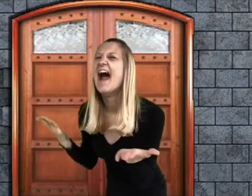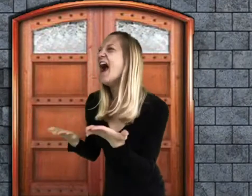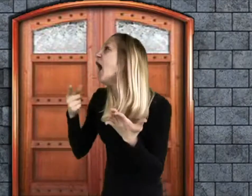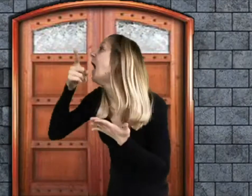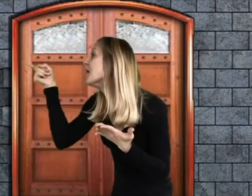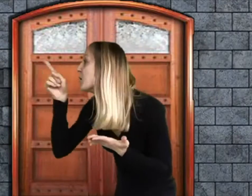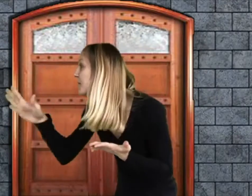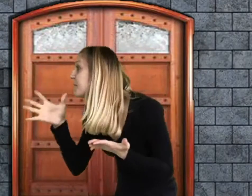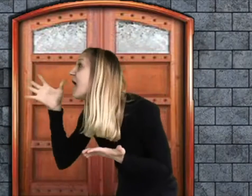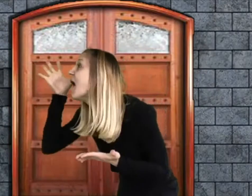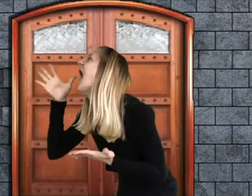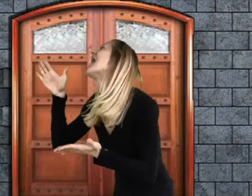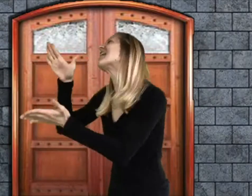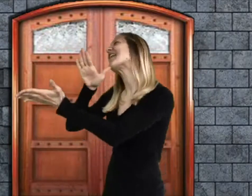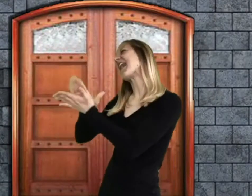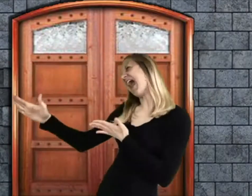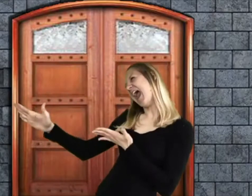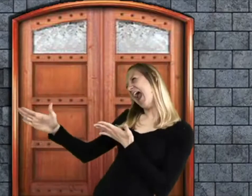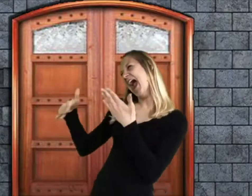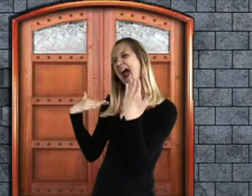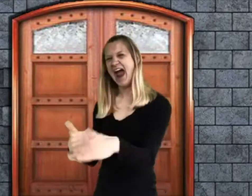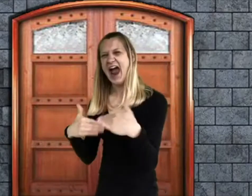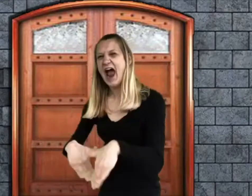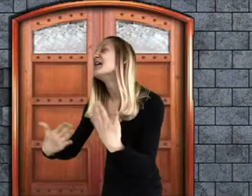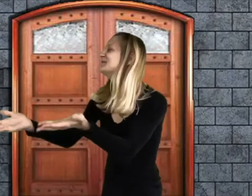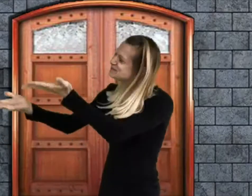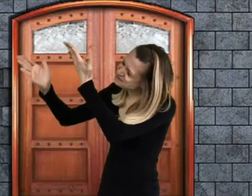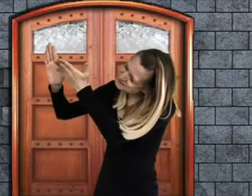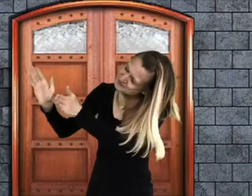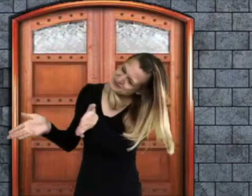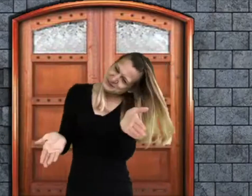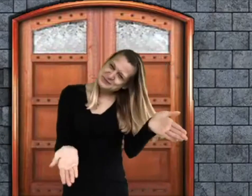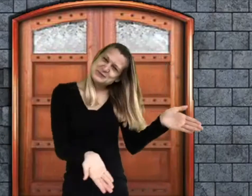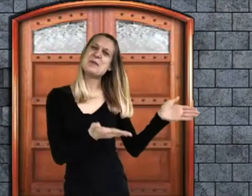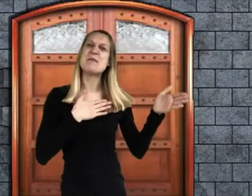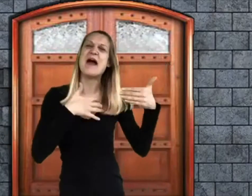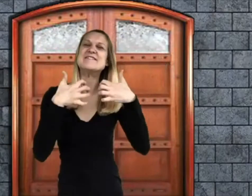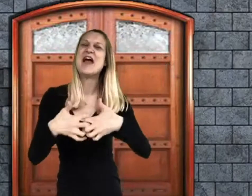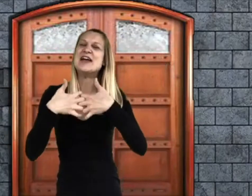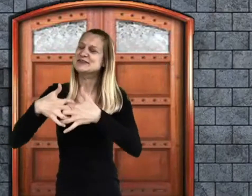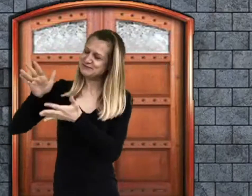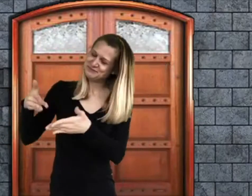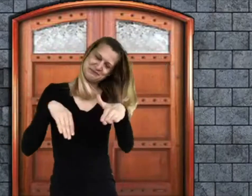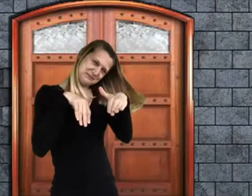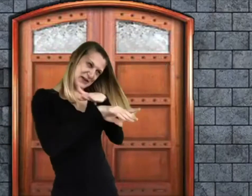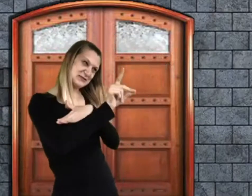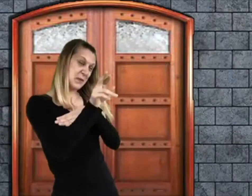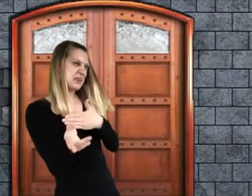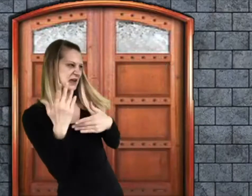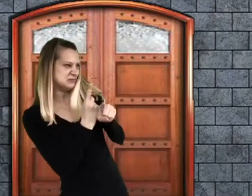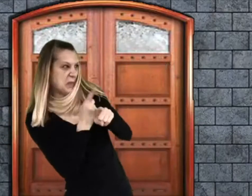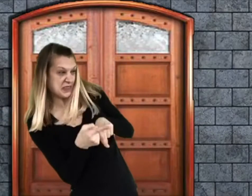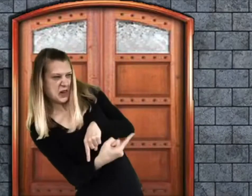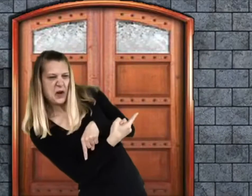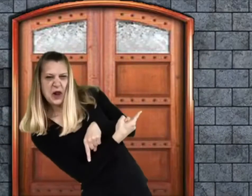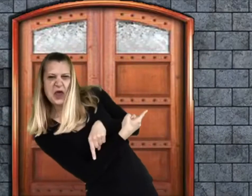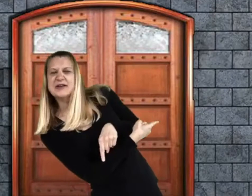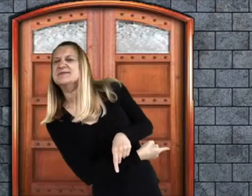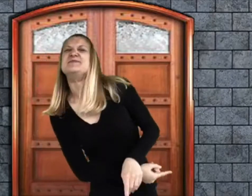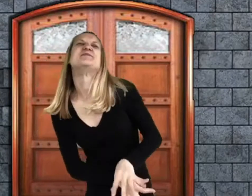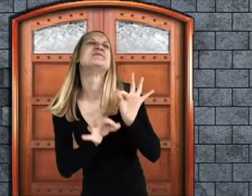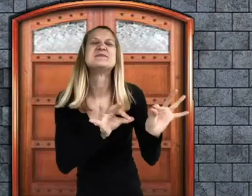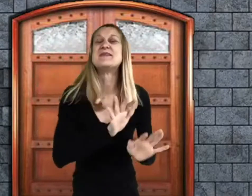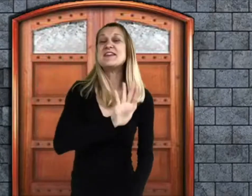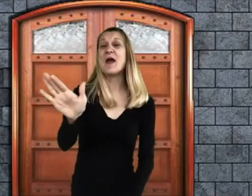And these are your parents? How nice! Come in! Come in! That’s right! Step through the gates!"